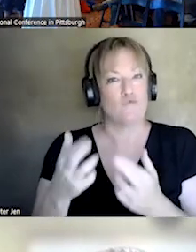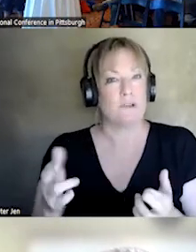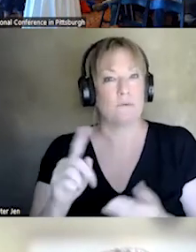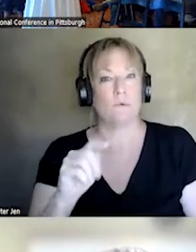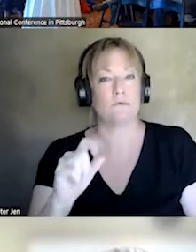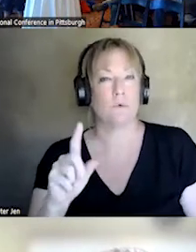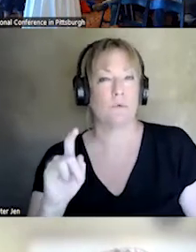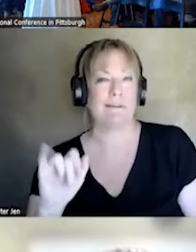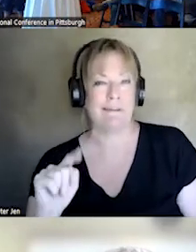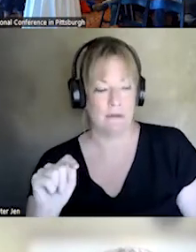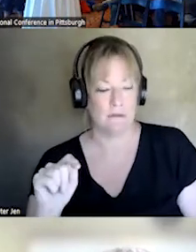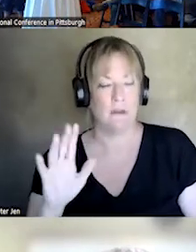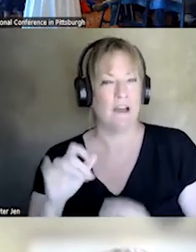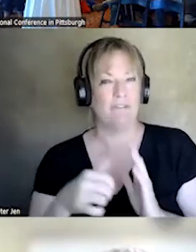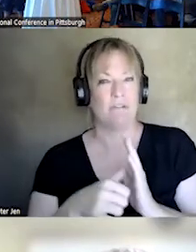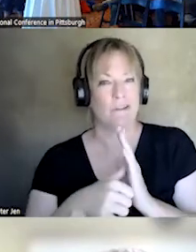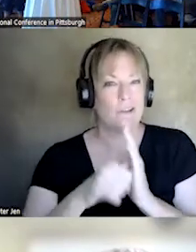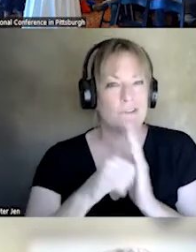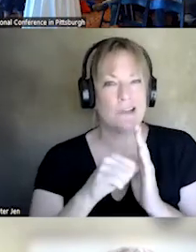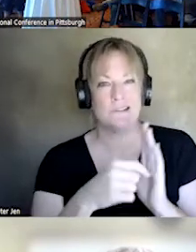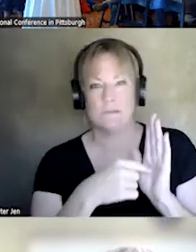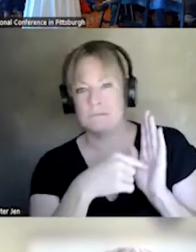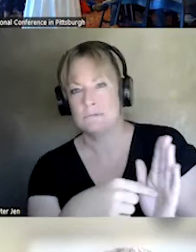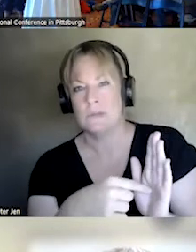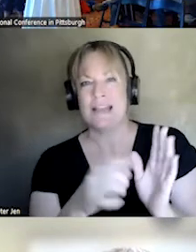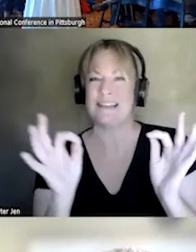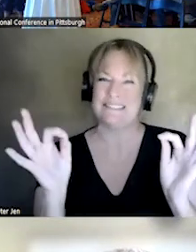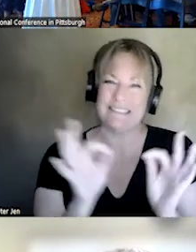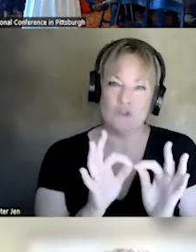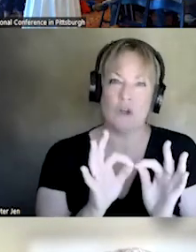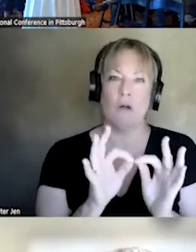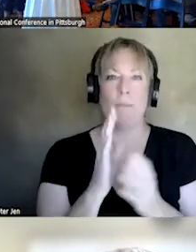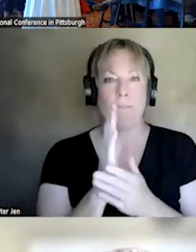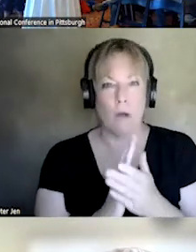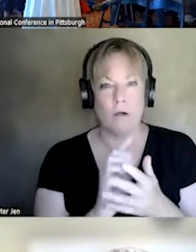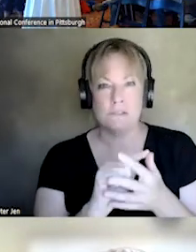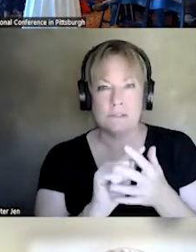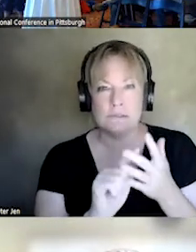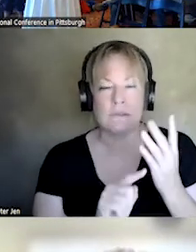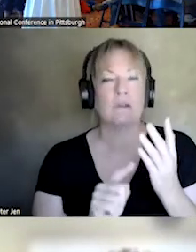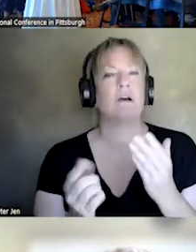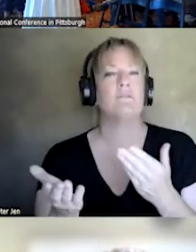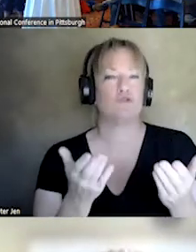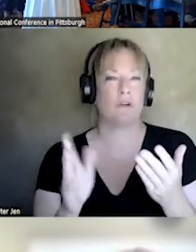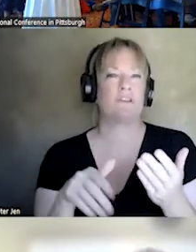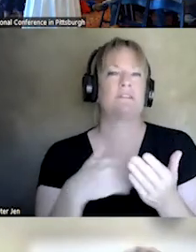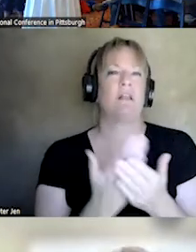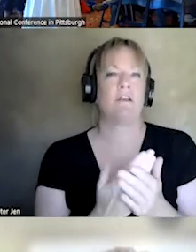KIT. KIND OF HIGHLIGHTING THE ESSENTIAL ELEMENTS OF THE SERVICE DELIVERY MODEL THAT THEY PURPORT.